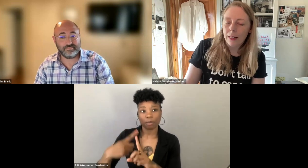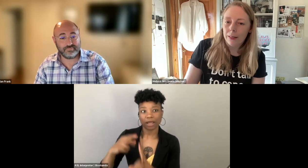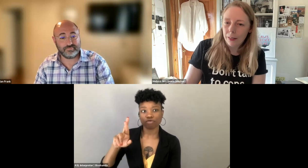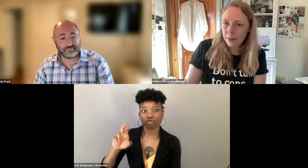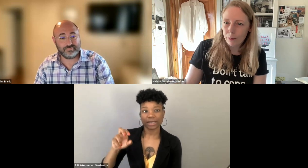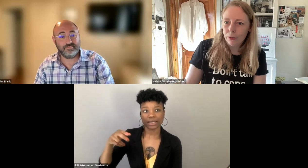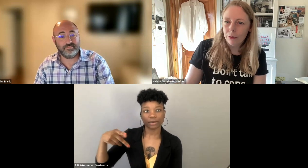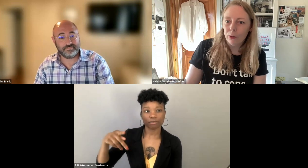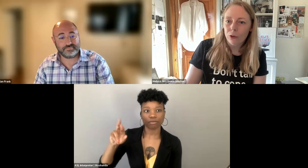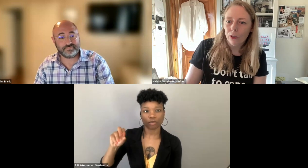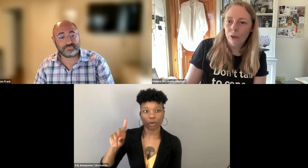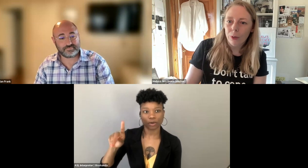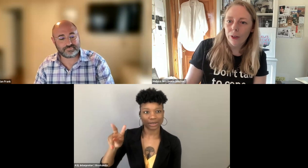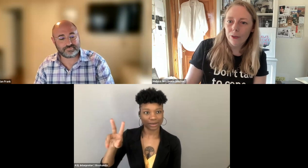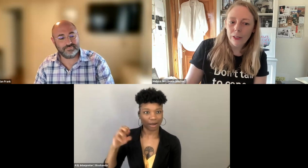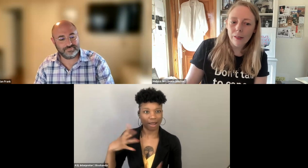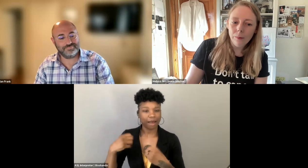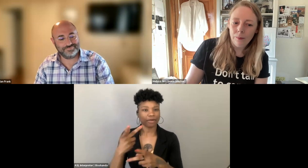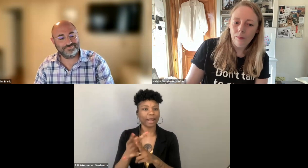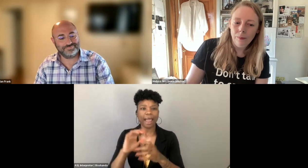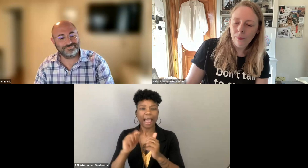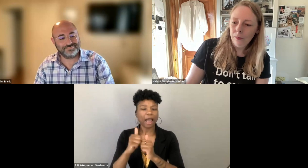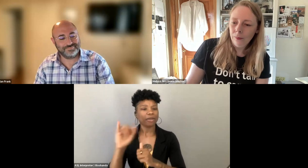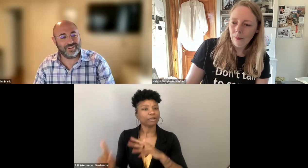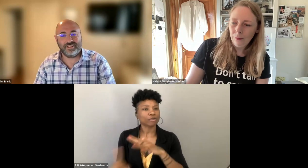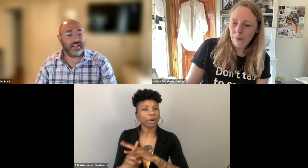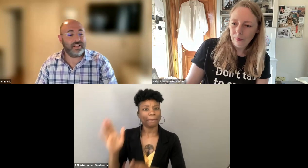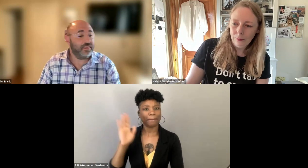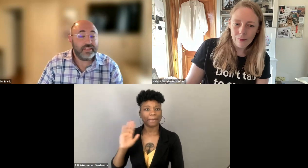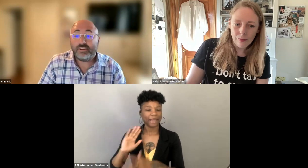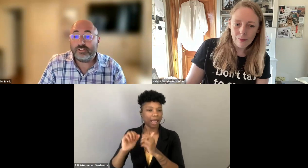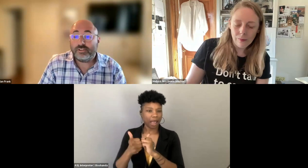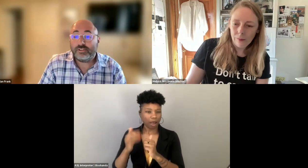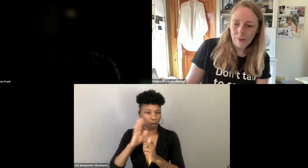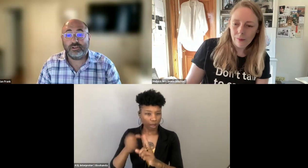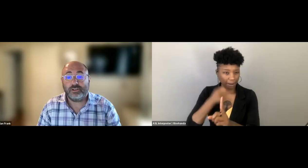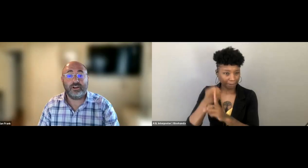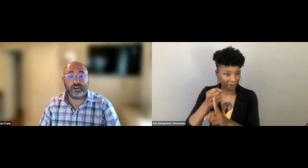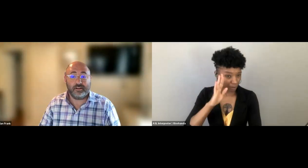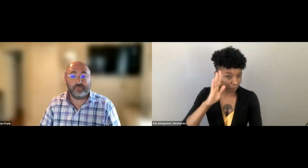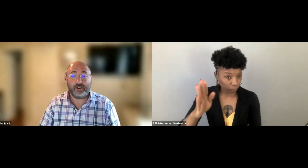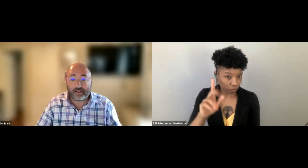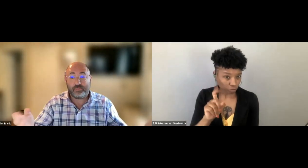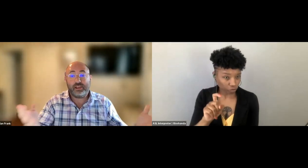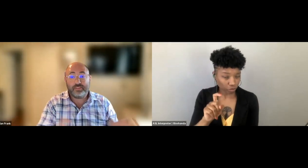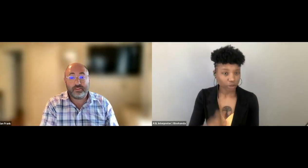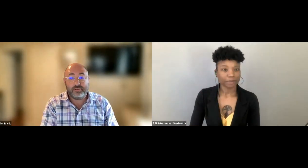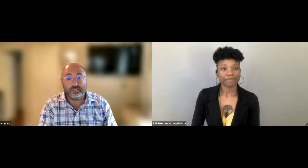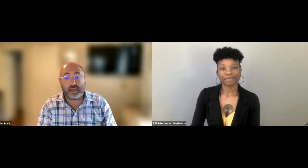and maybe what that can tell us about the future we are entering? Thank you so much, Melissa,